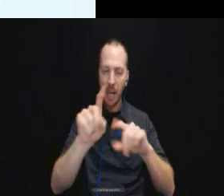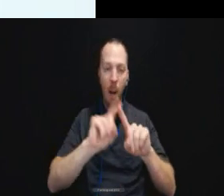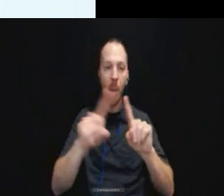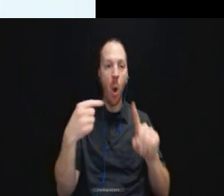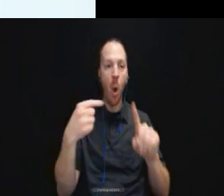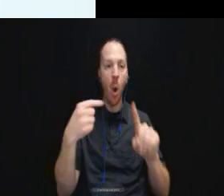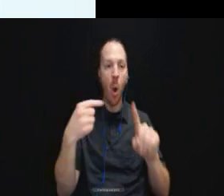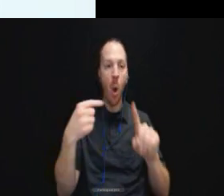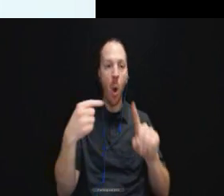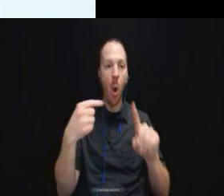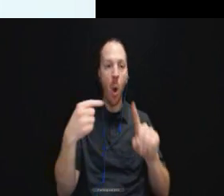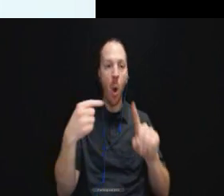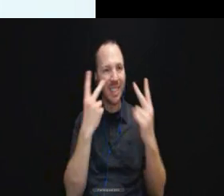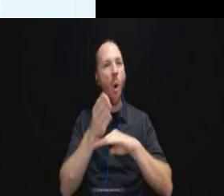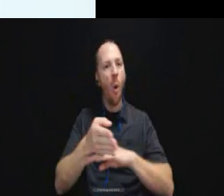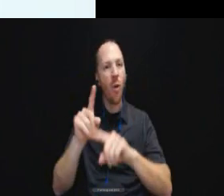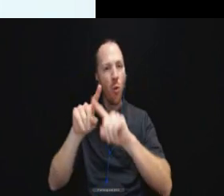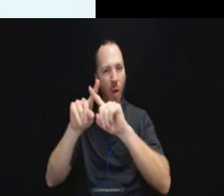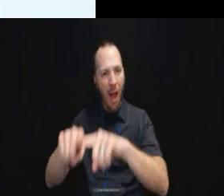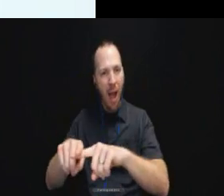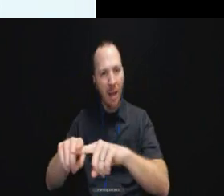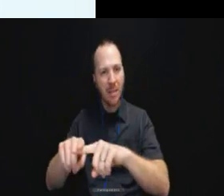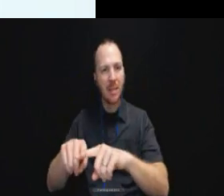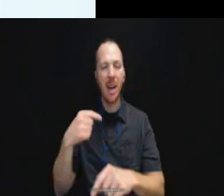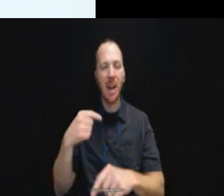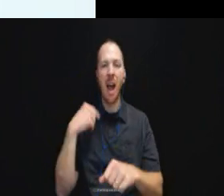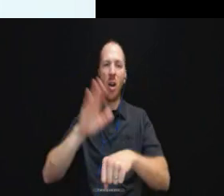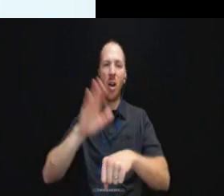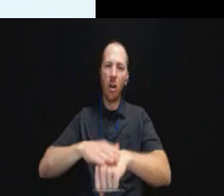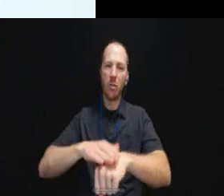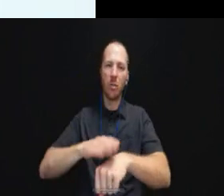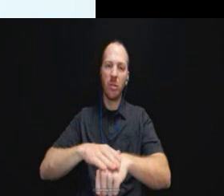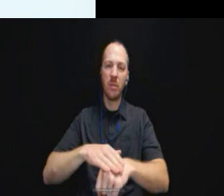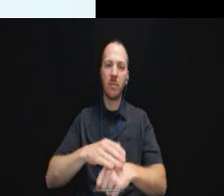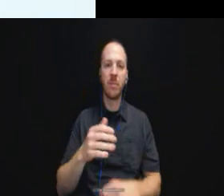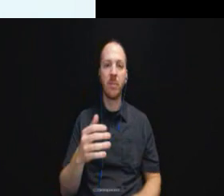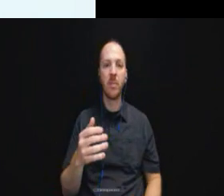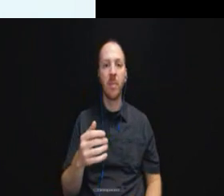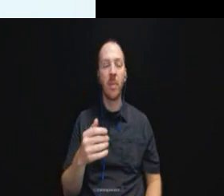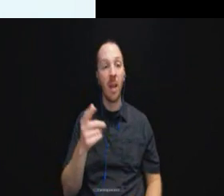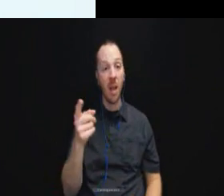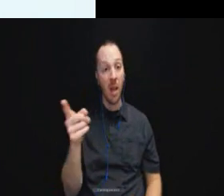And so I would caution covered entities out there instead of just kind of deferring to